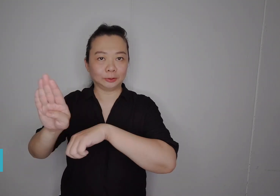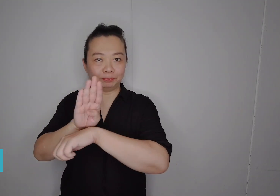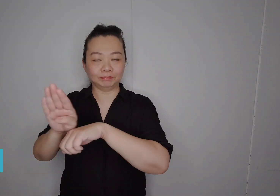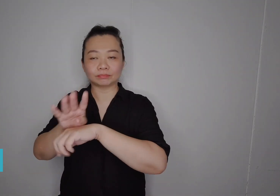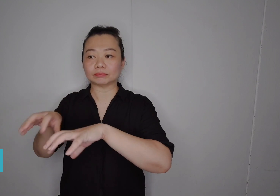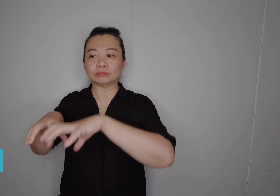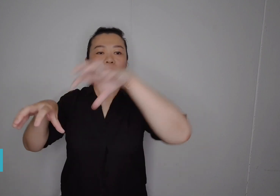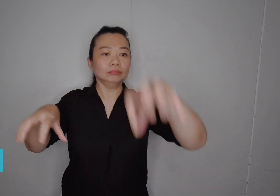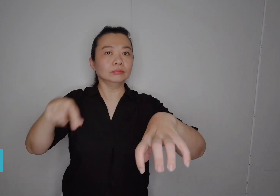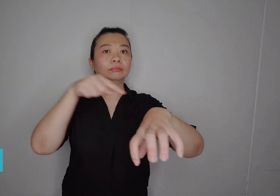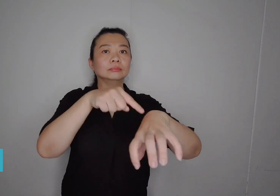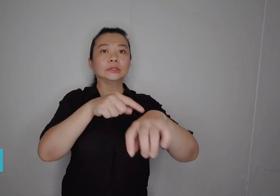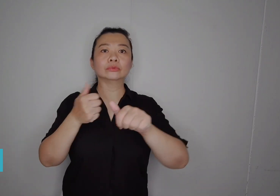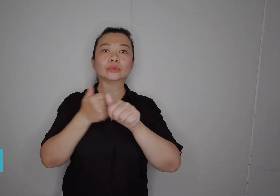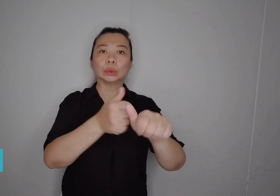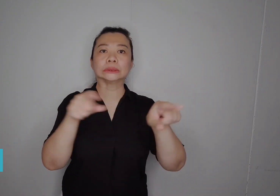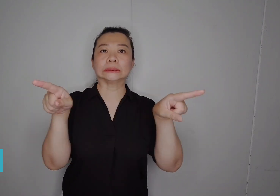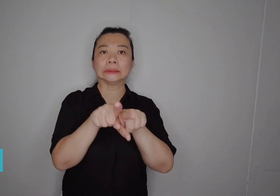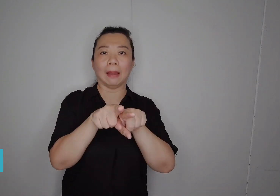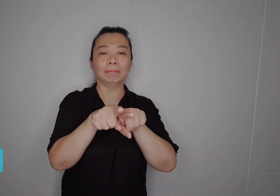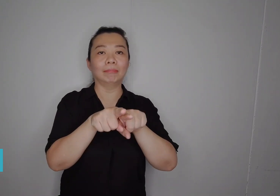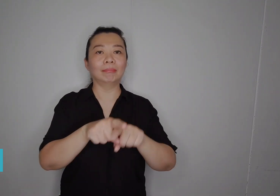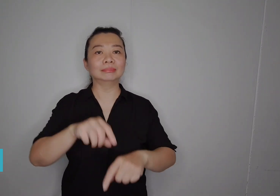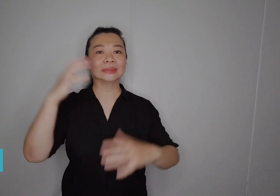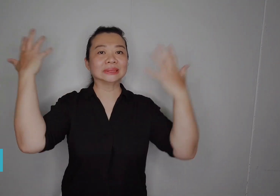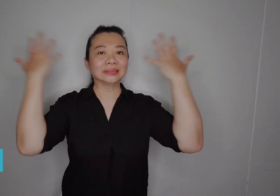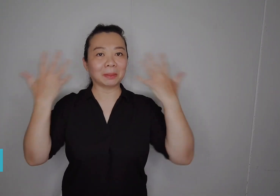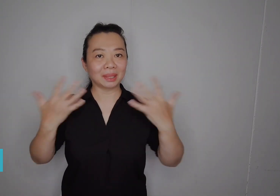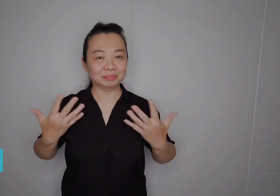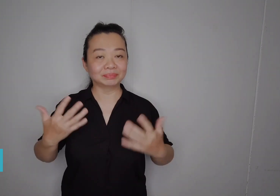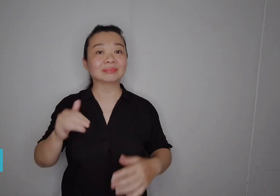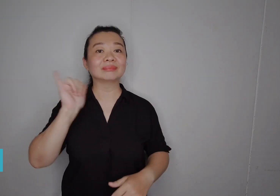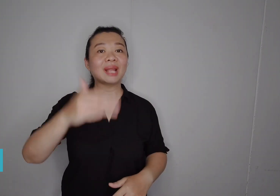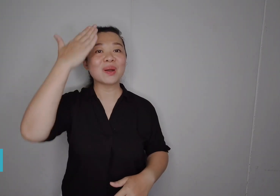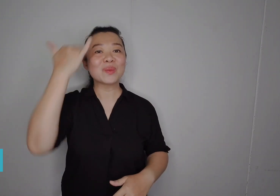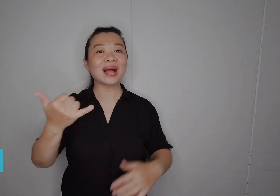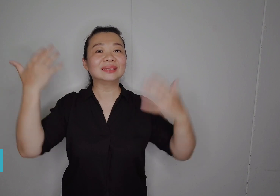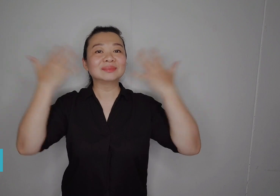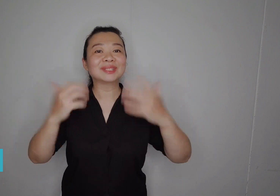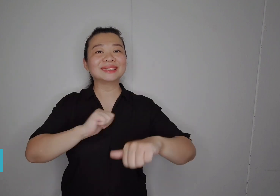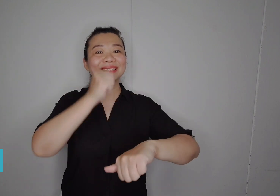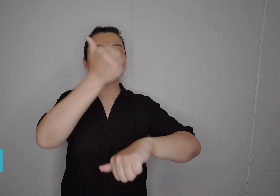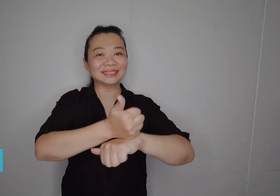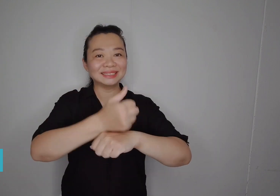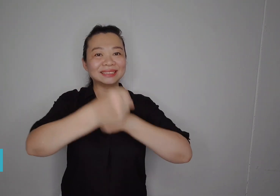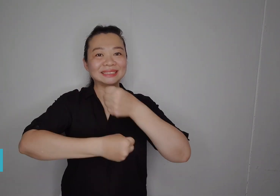other businesses followed suit. This is how Starbucks came to establish